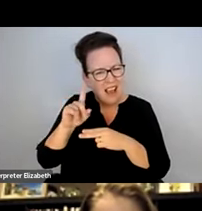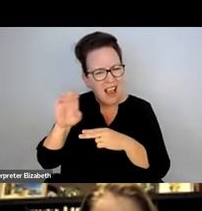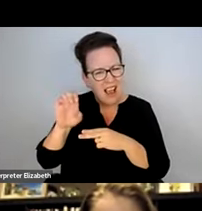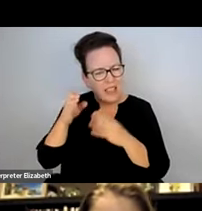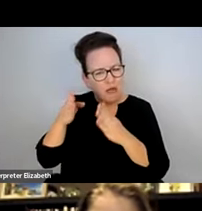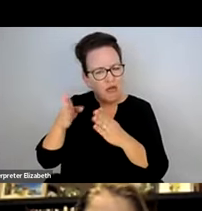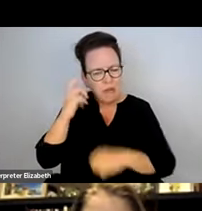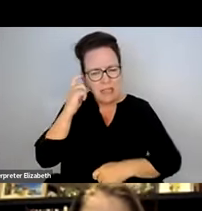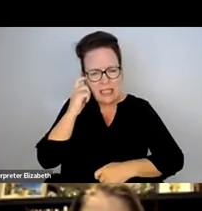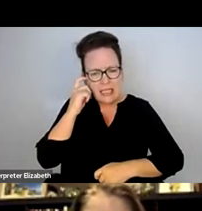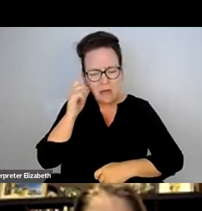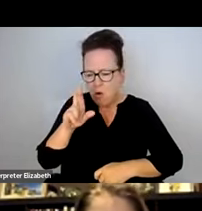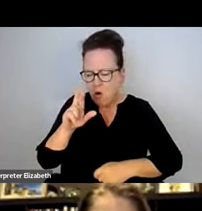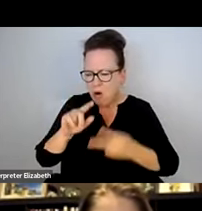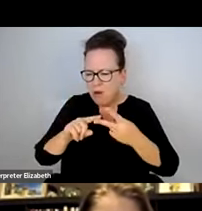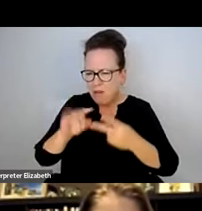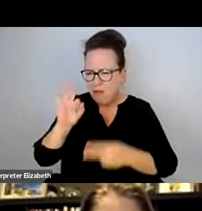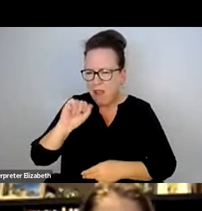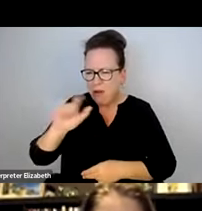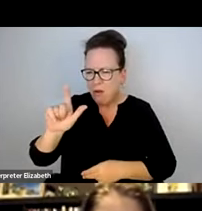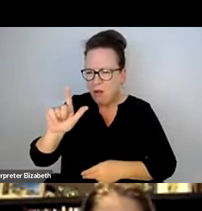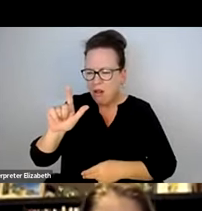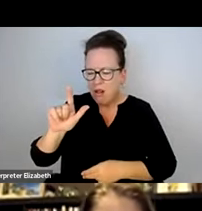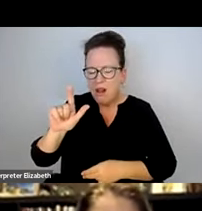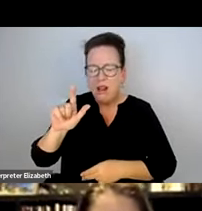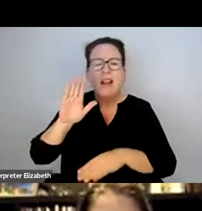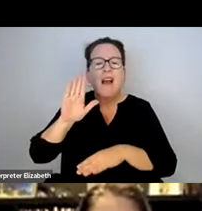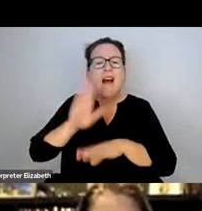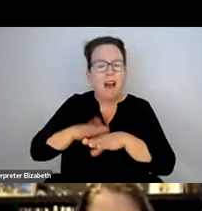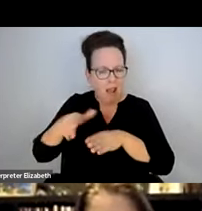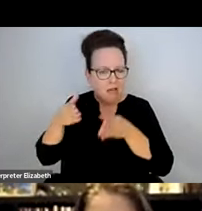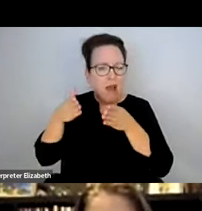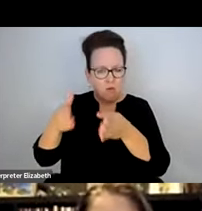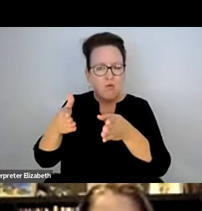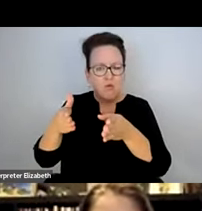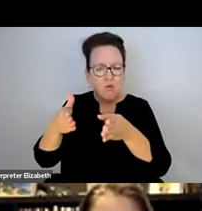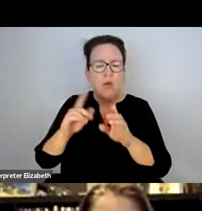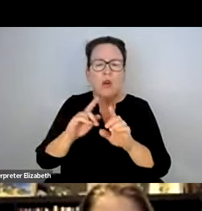SAME BY -- IS IT HIGH STREET? OR FEDERAL.